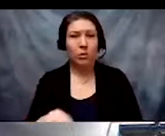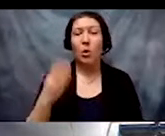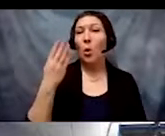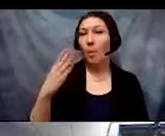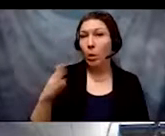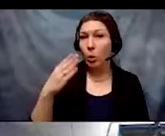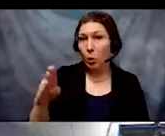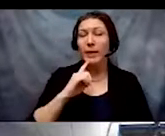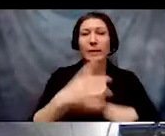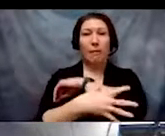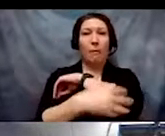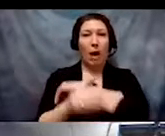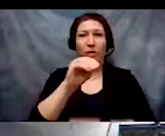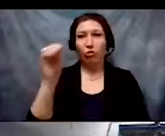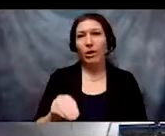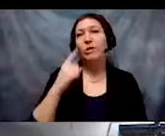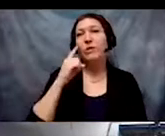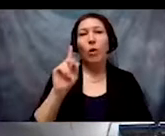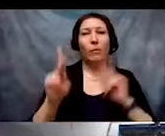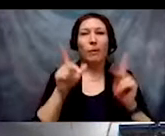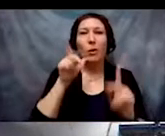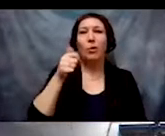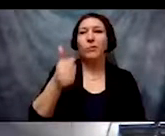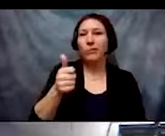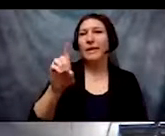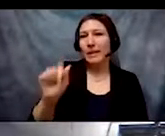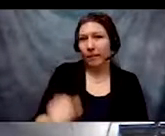poverty rates for disabled people.